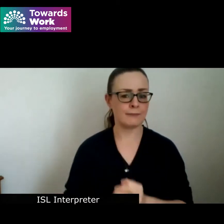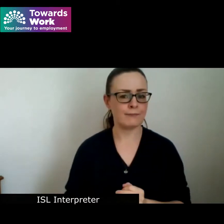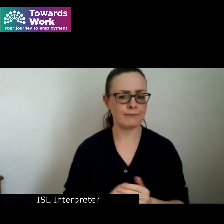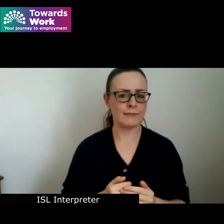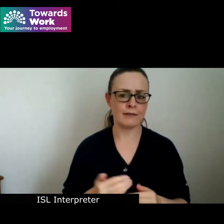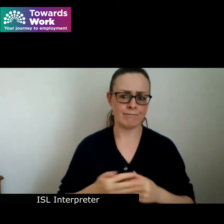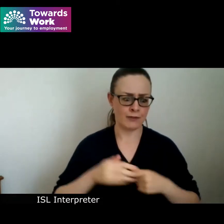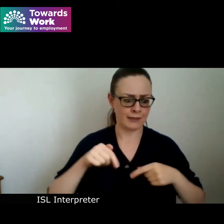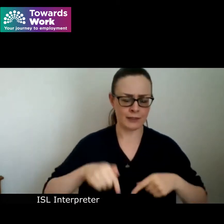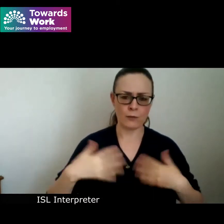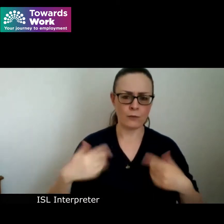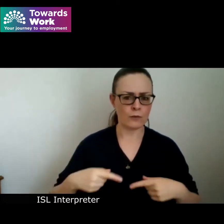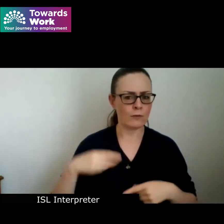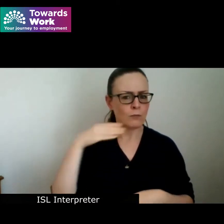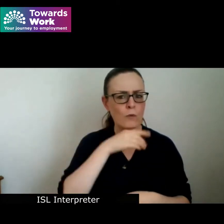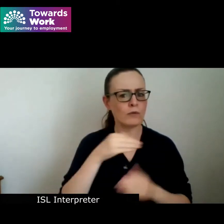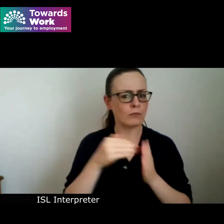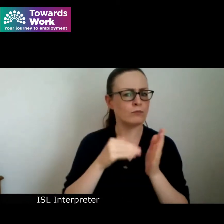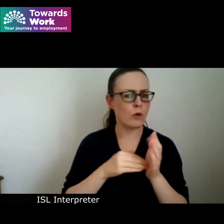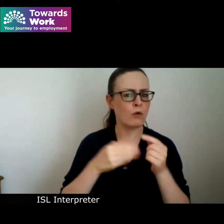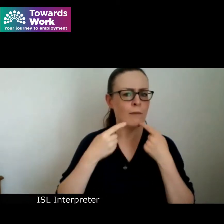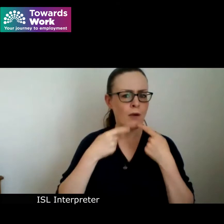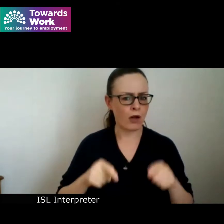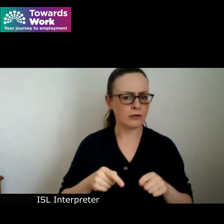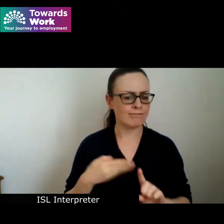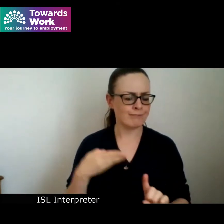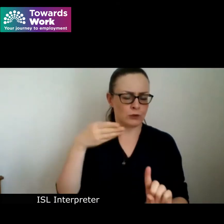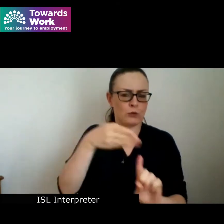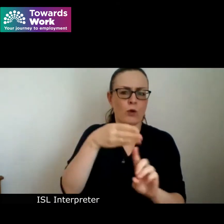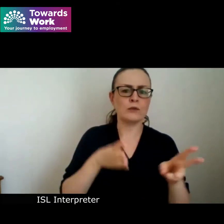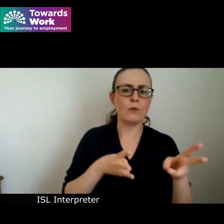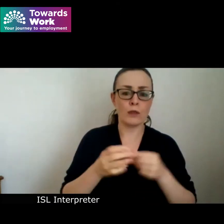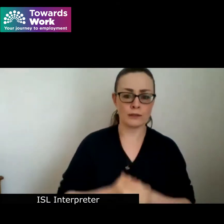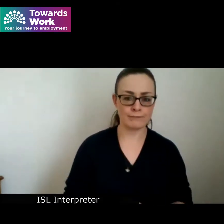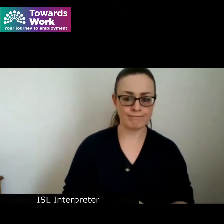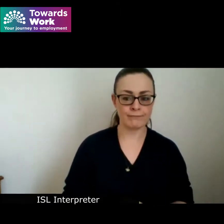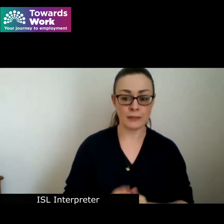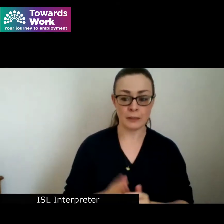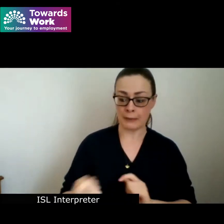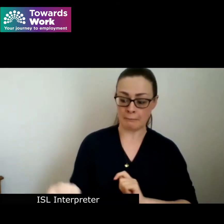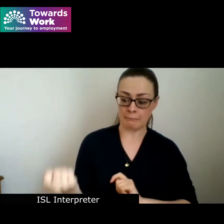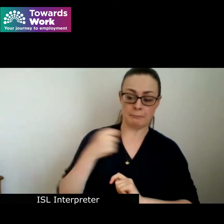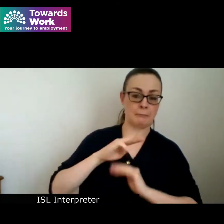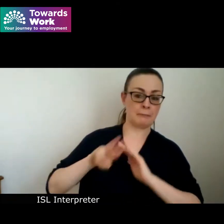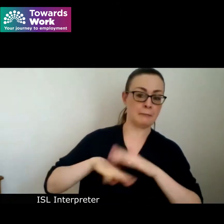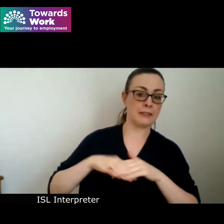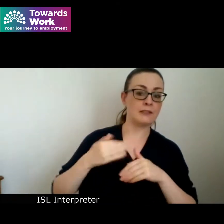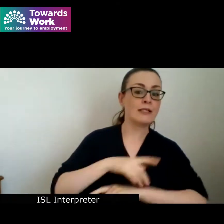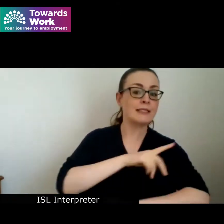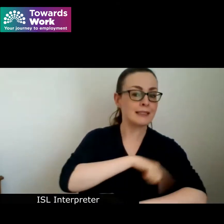very important program Towards Work since my appointment as Minister for Disability my key